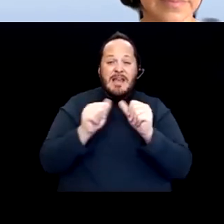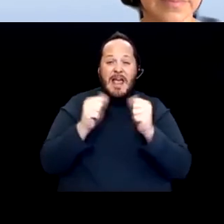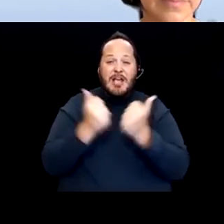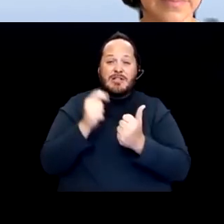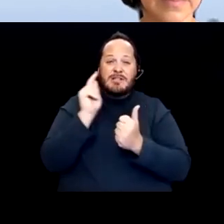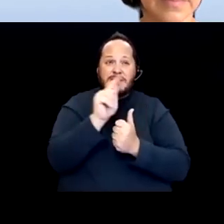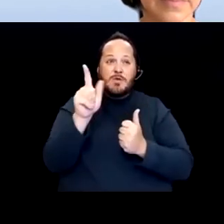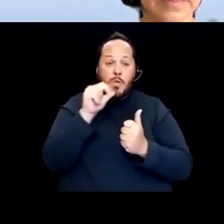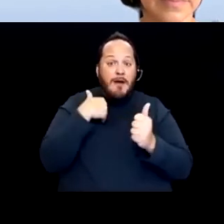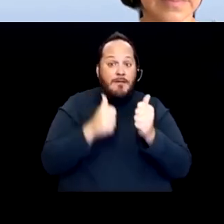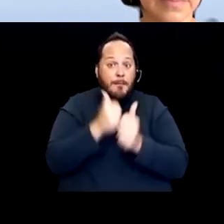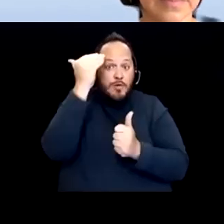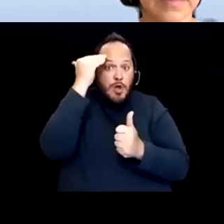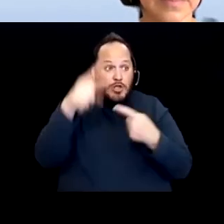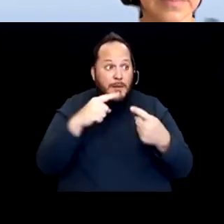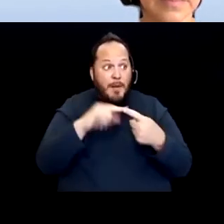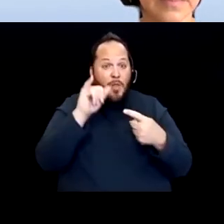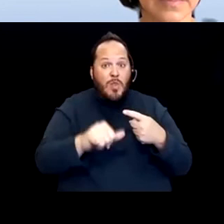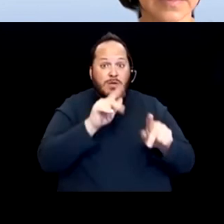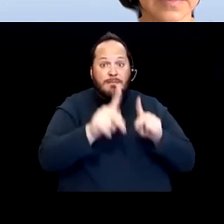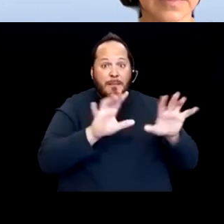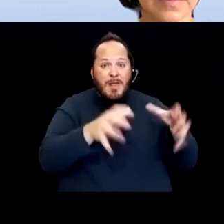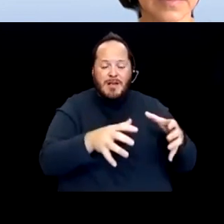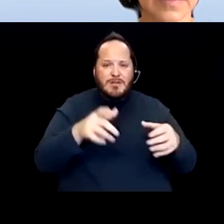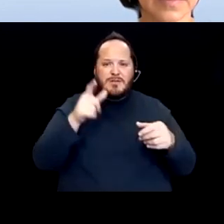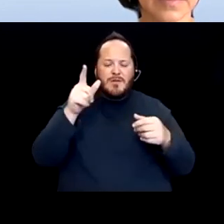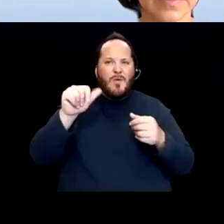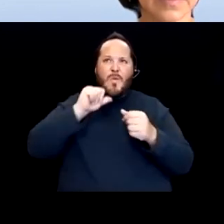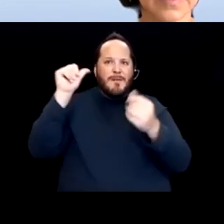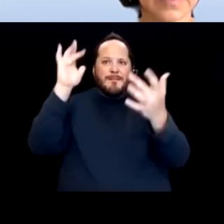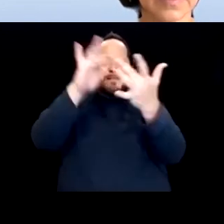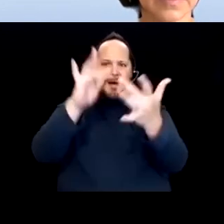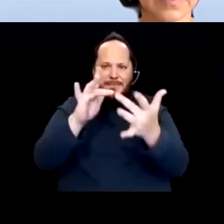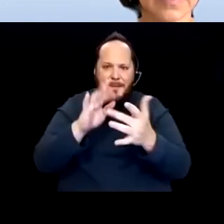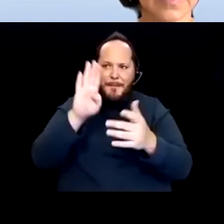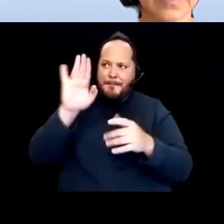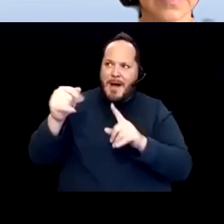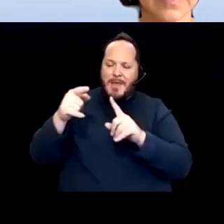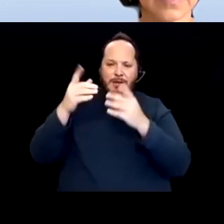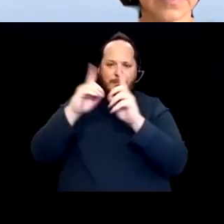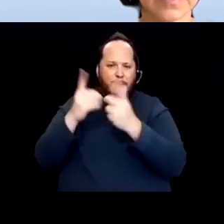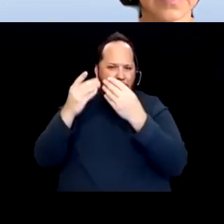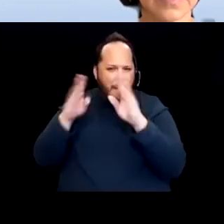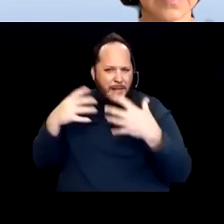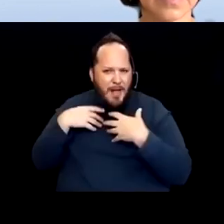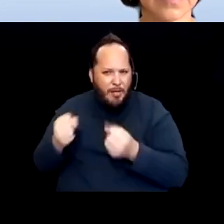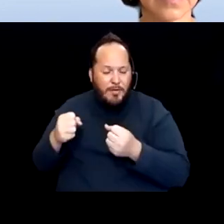about these populations were not being tapped by the Department of Public Health. So we were being asked to provide information